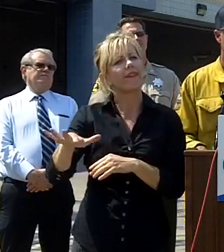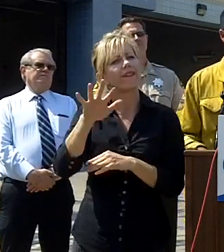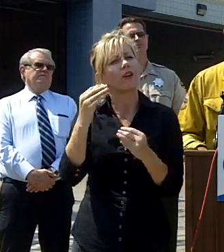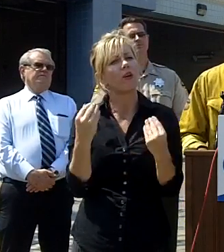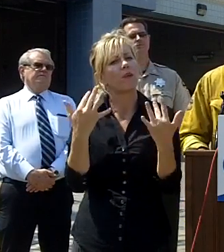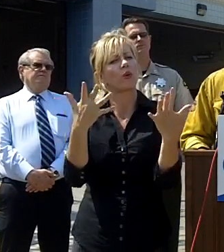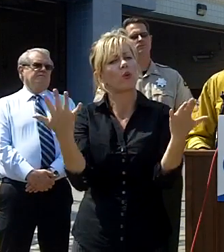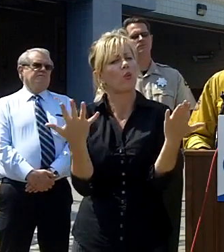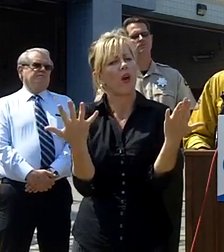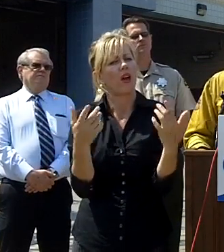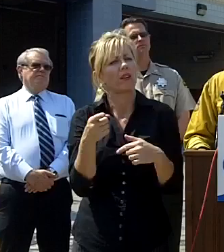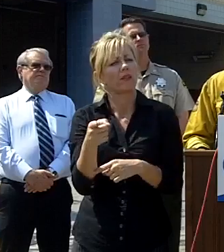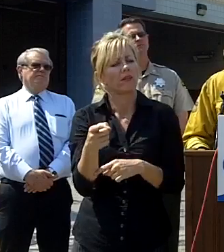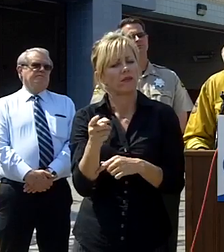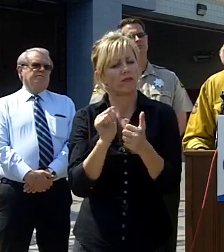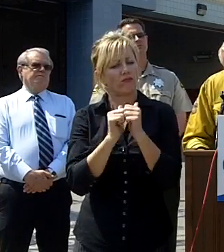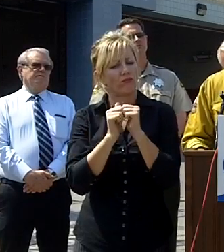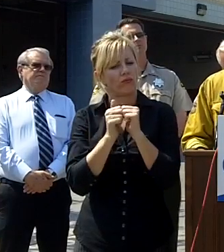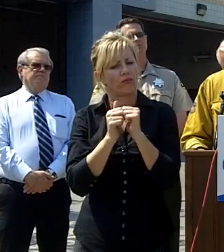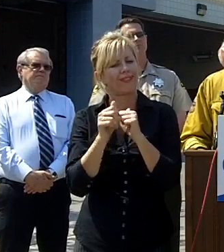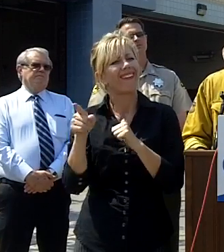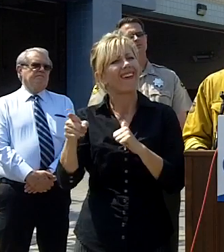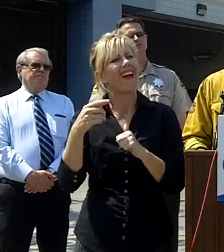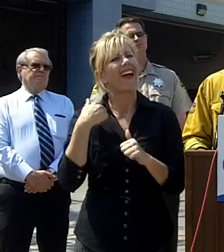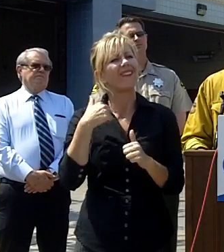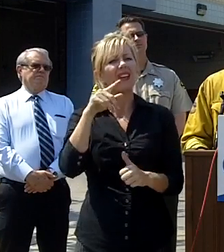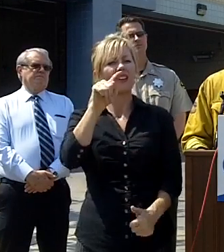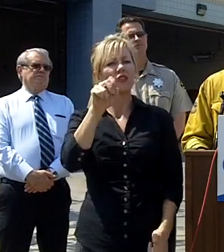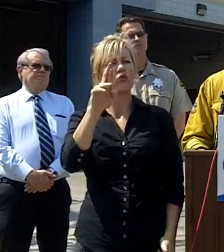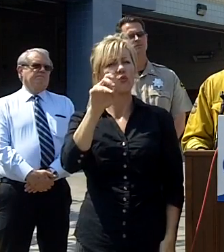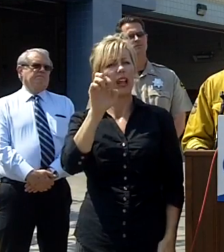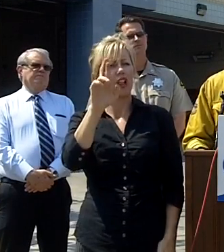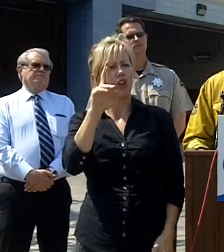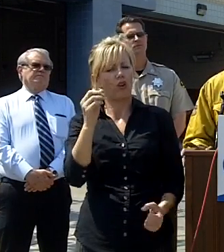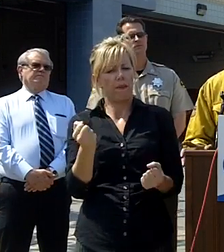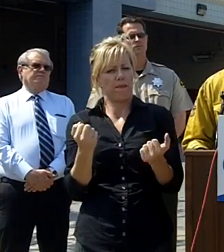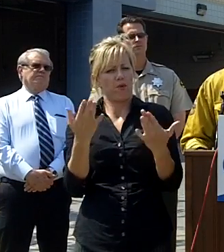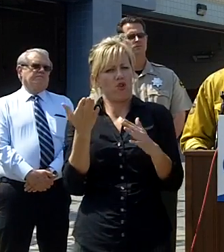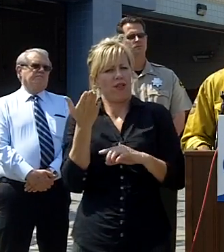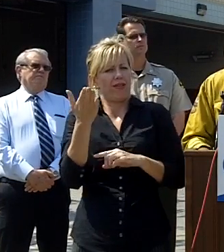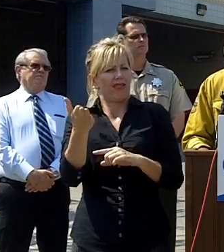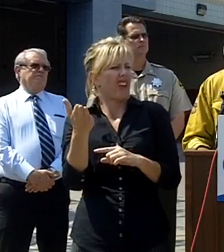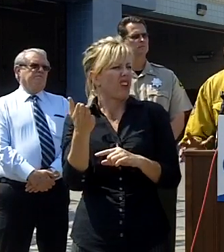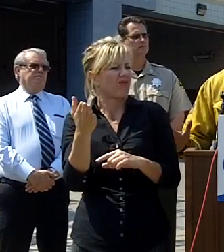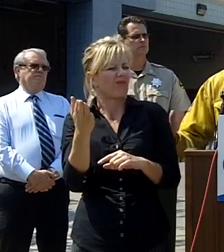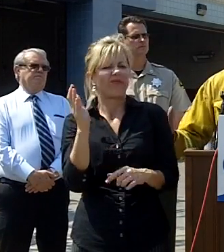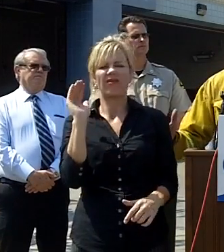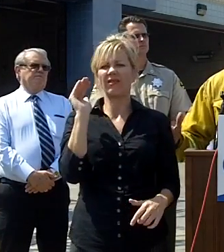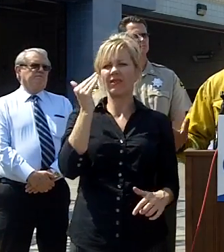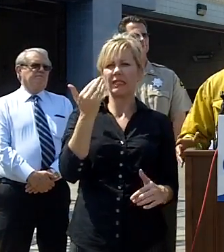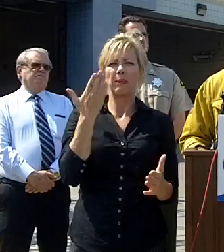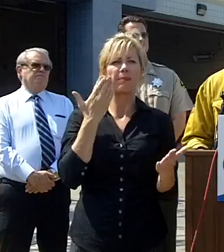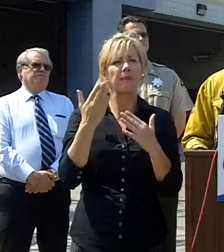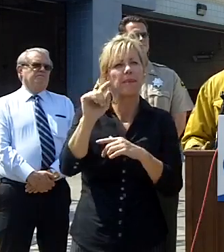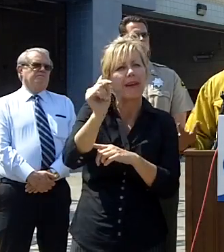at the athletic field there was a trailer that burned last time I was up there it looked like it may have been a bathroom or something like